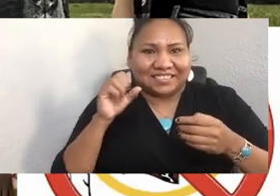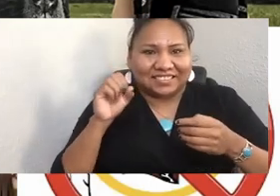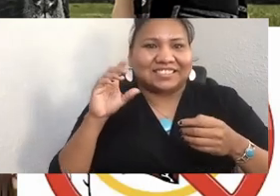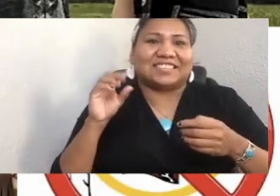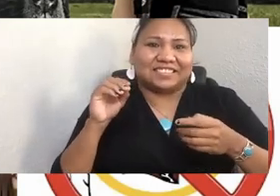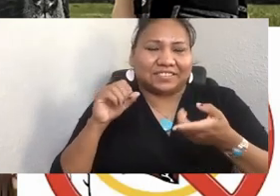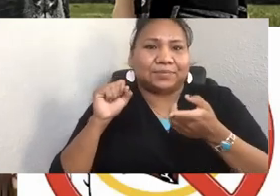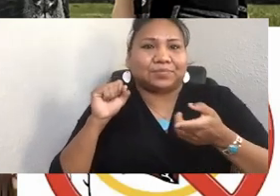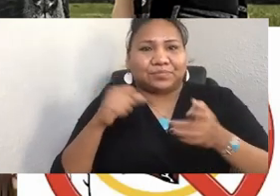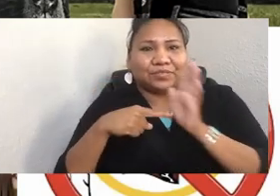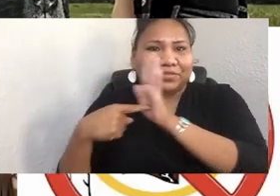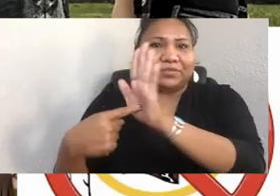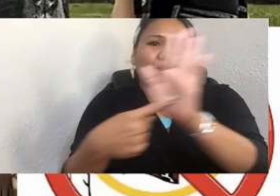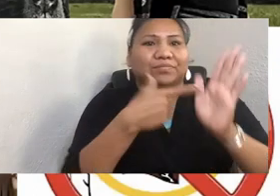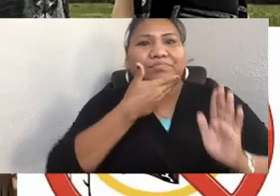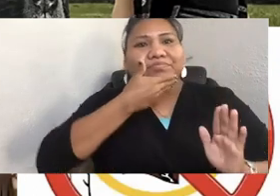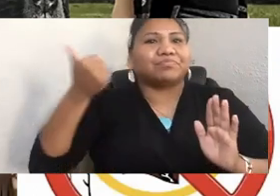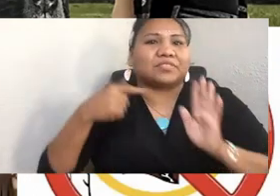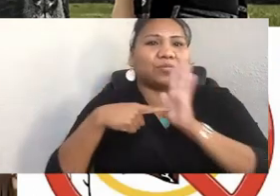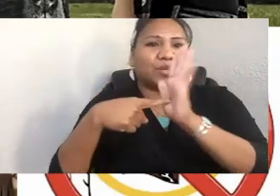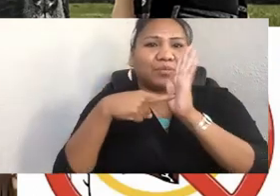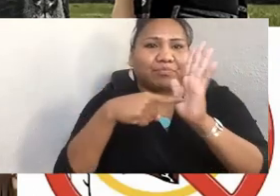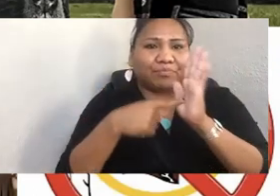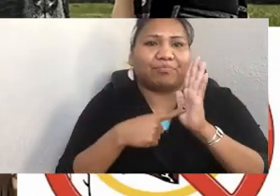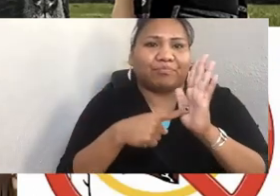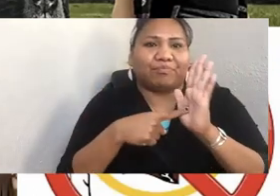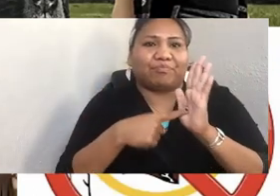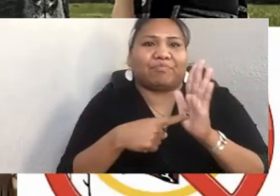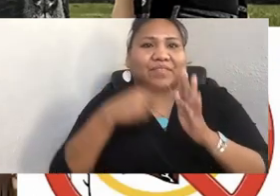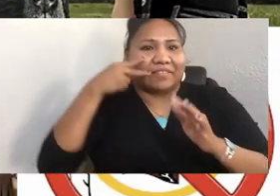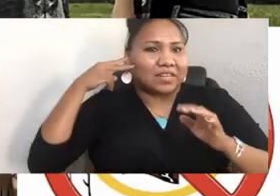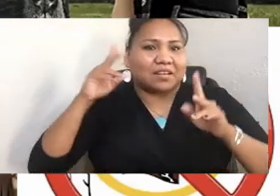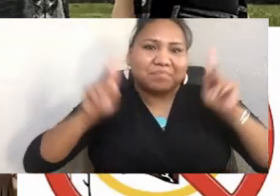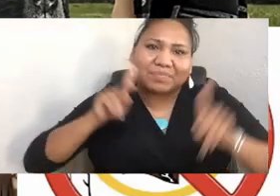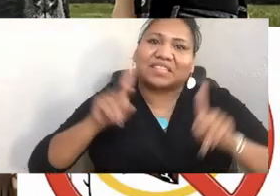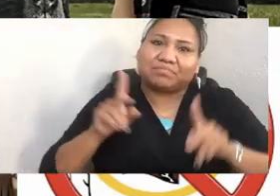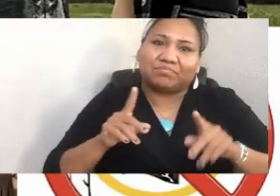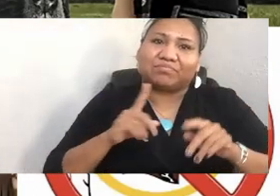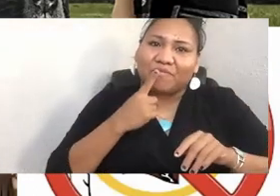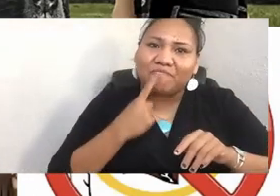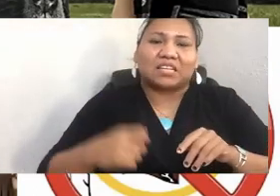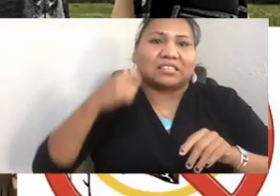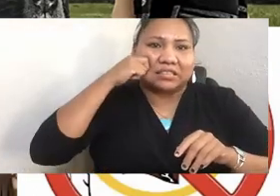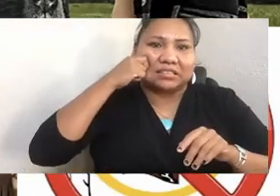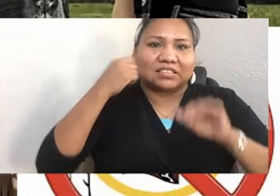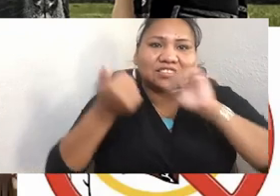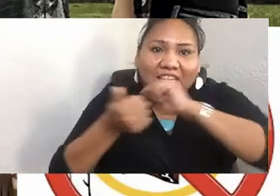of Native peoples. The Redskins were renamed the Washington Football Team, and many other sports teams are following suit.